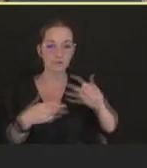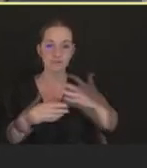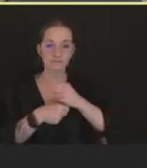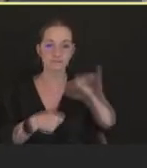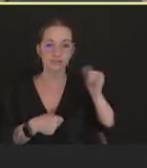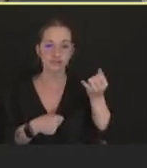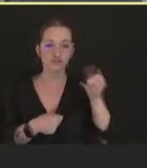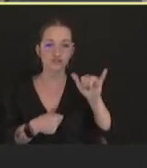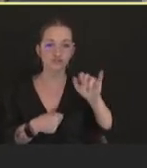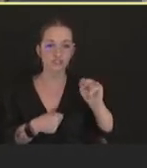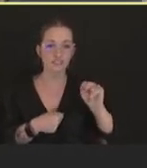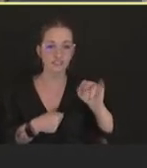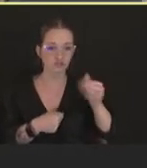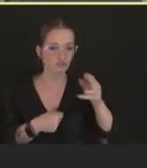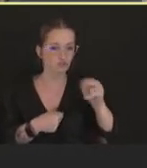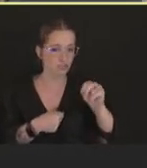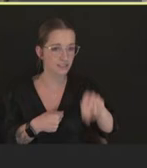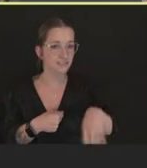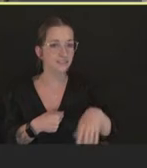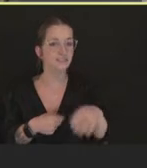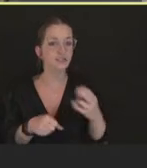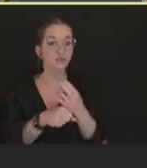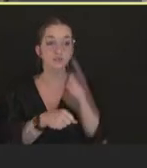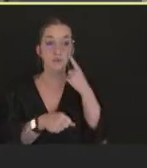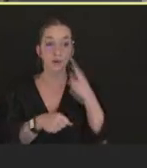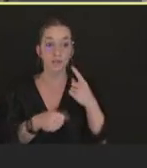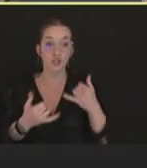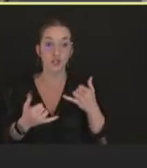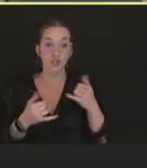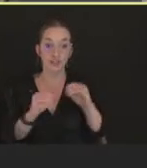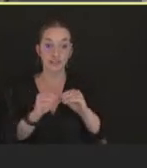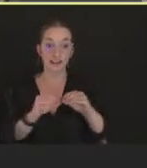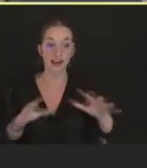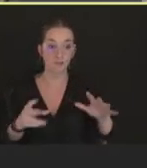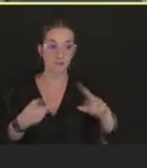current outbreak. And there is also ACAM2000 vaccine, which is approved